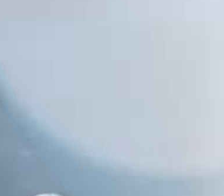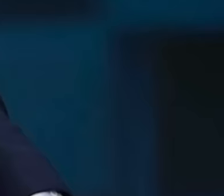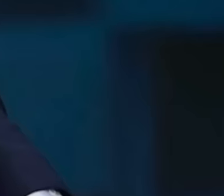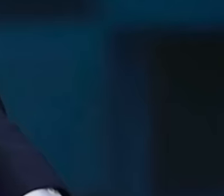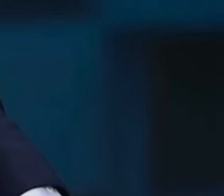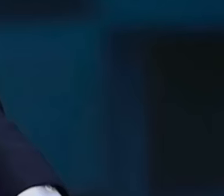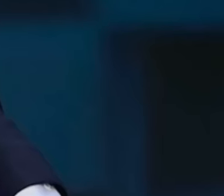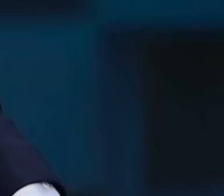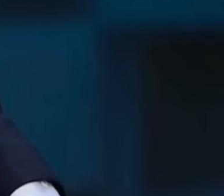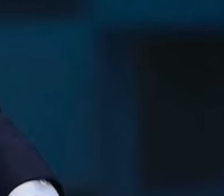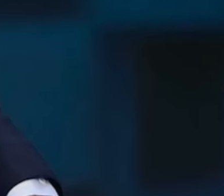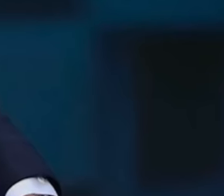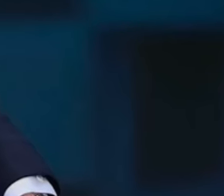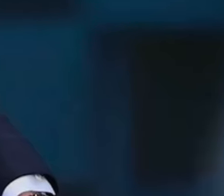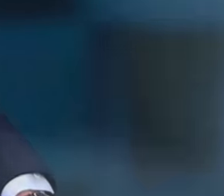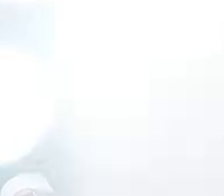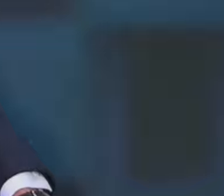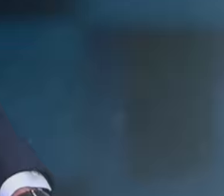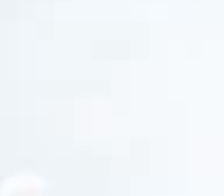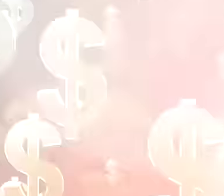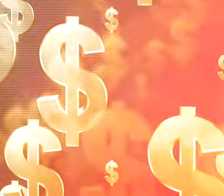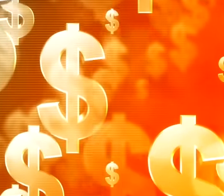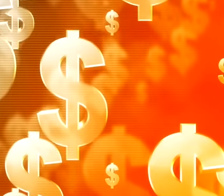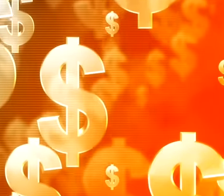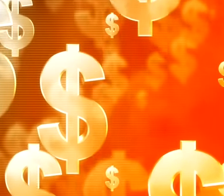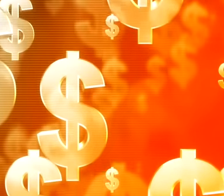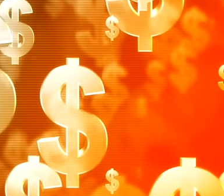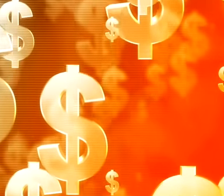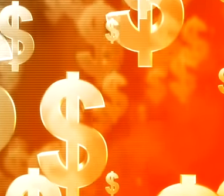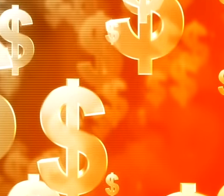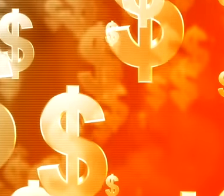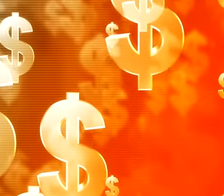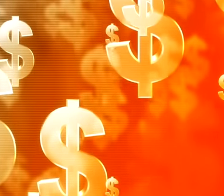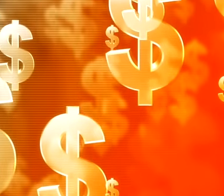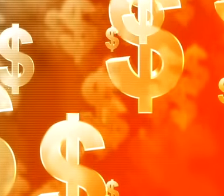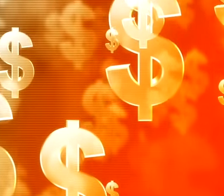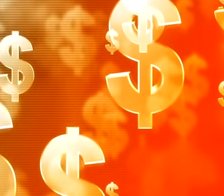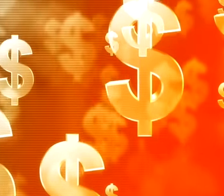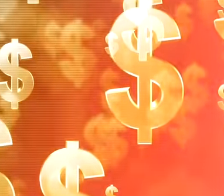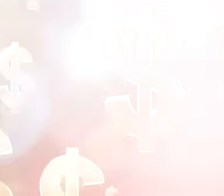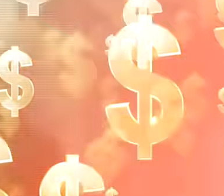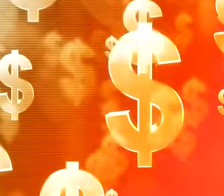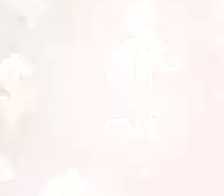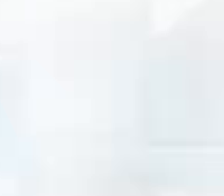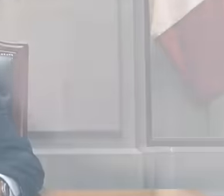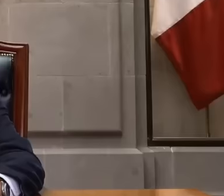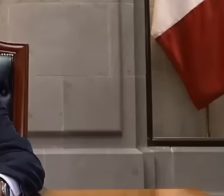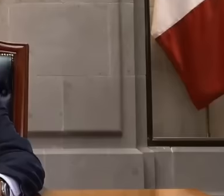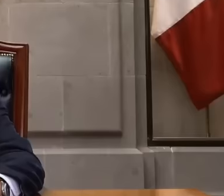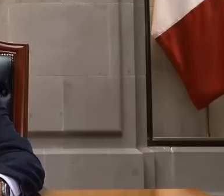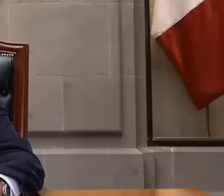however, this was not enough for Televisa to recover since President López Obrador